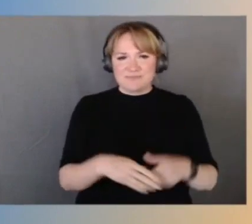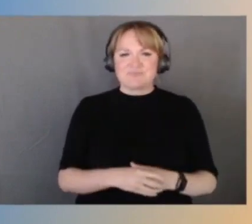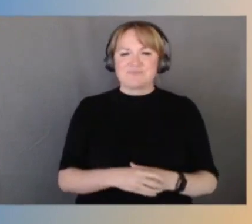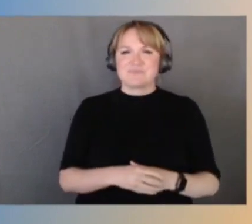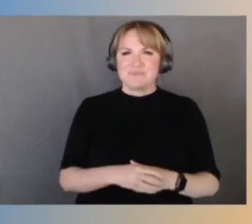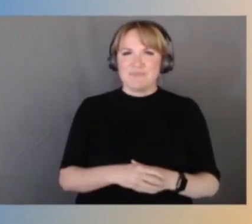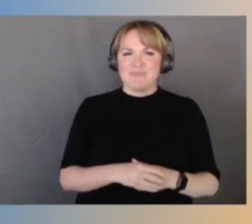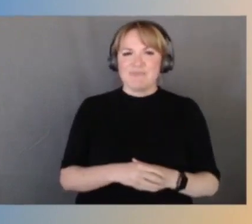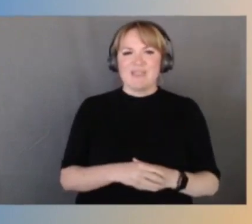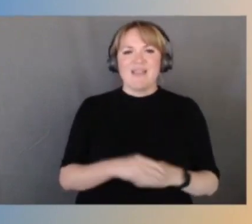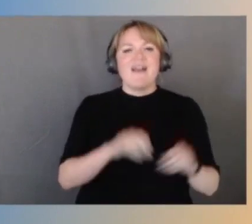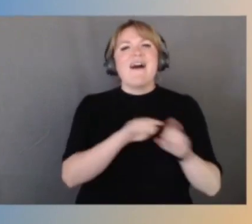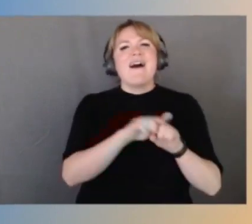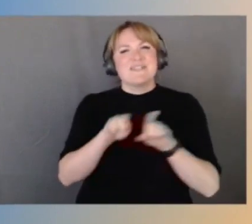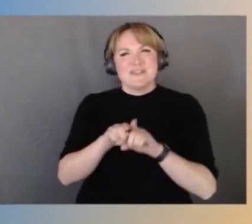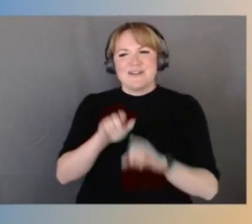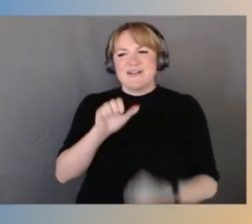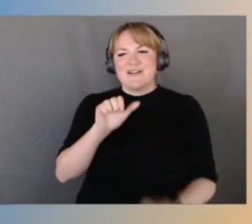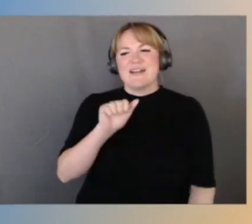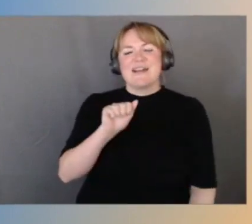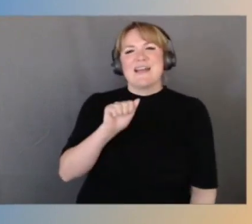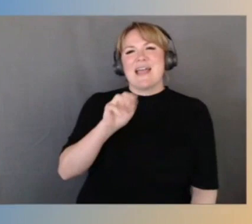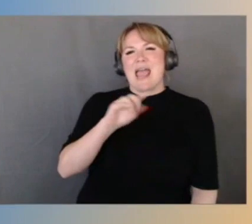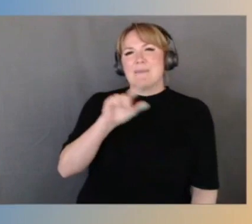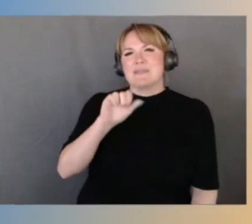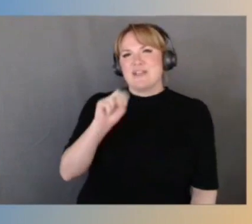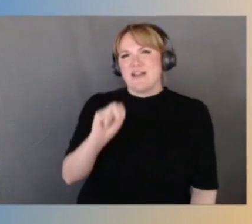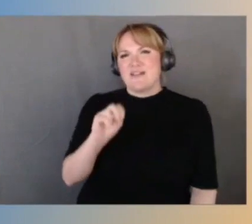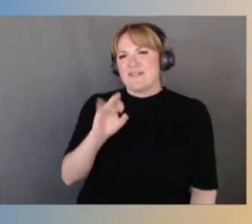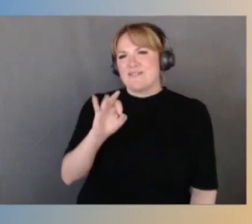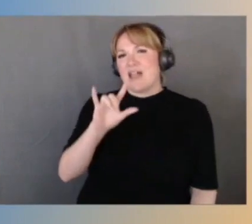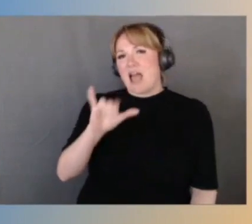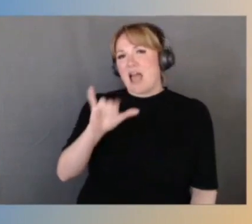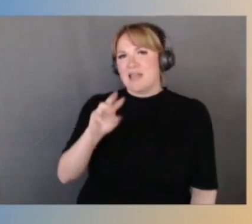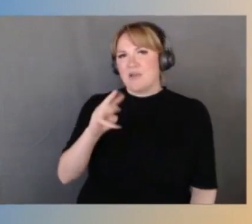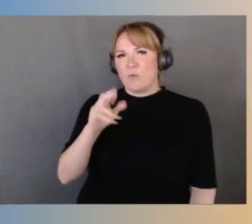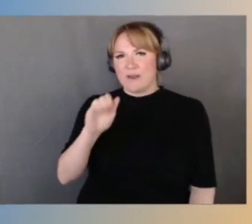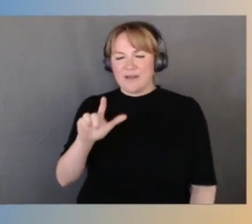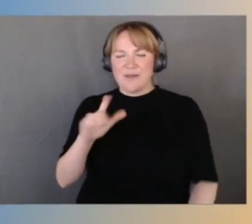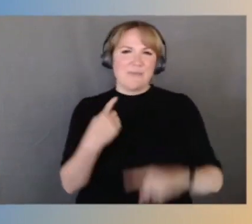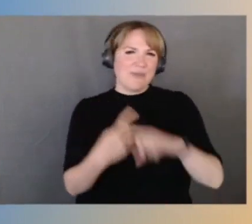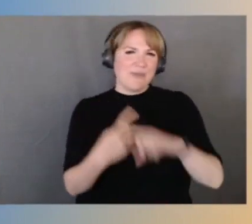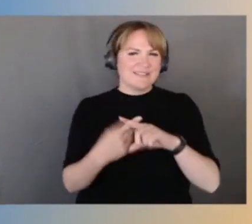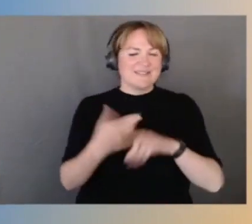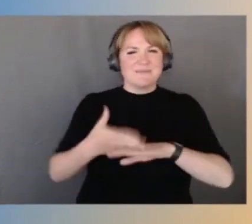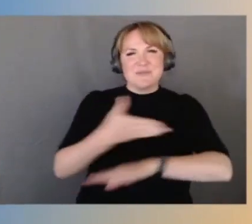the customers, the workloads, and then the improvements in the hardware that then feed into the customers,